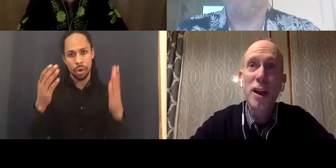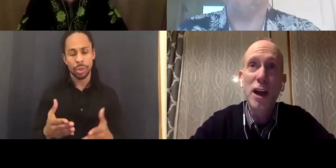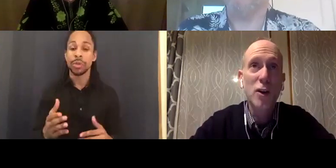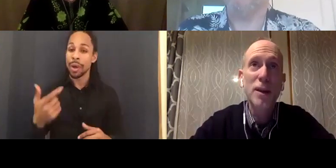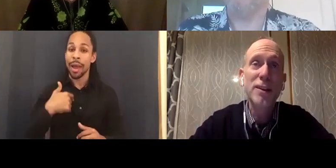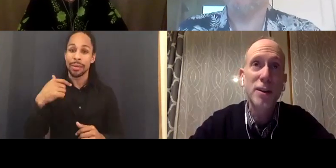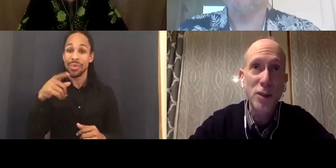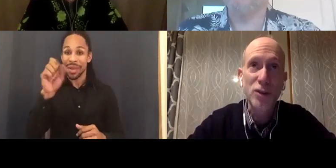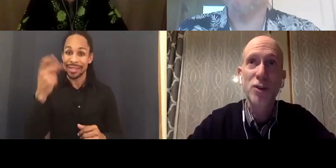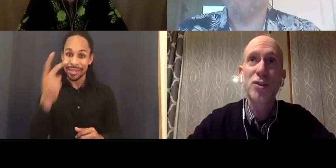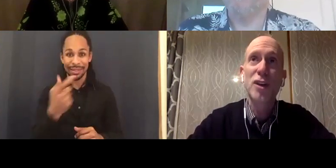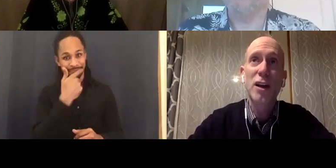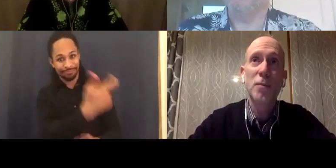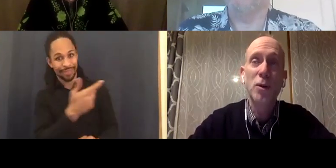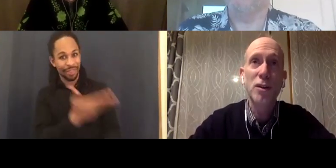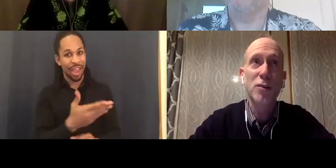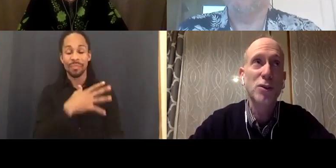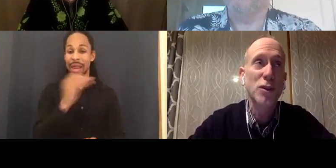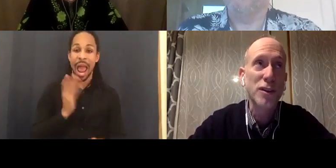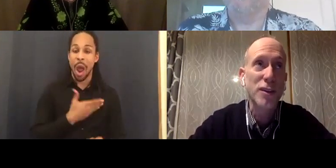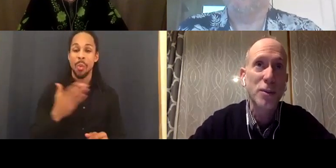our amazing commissioners. Both Victor Calise, commissioner